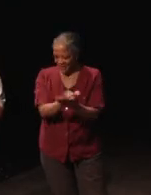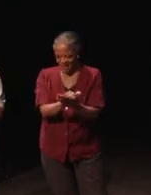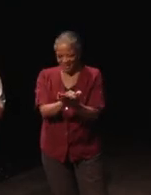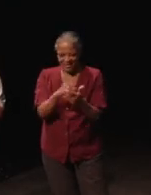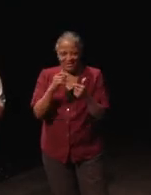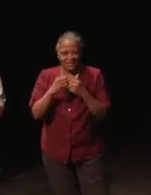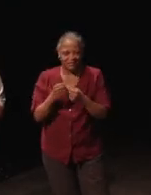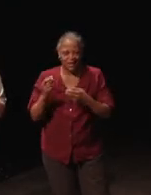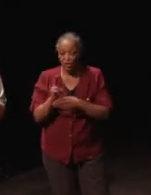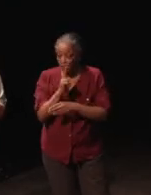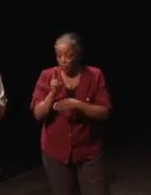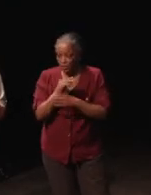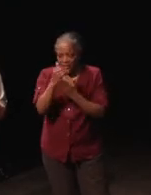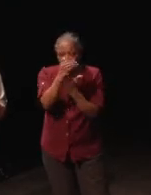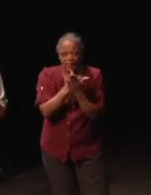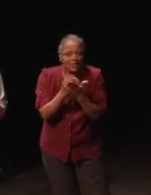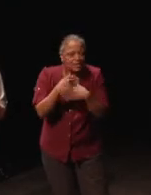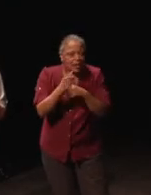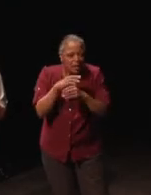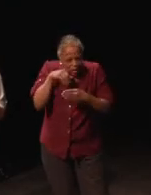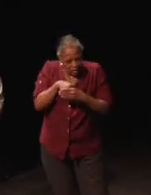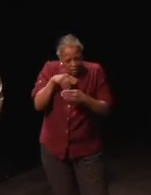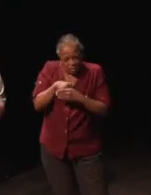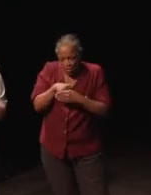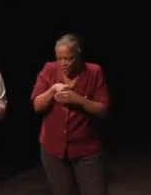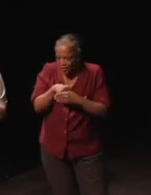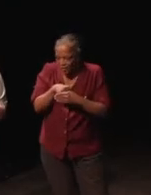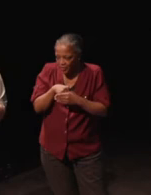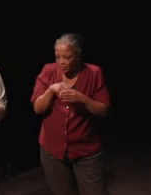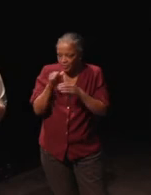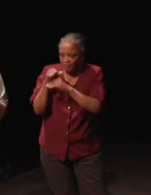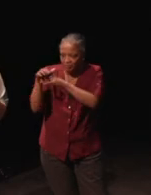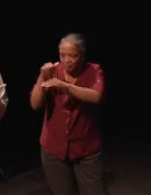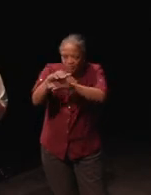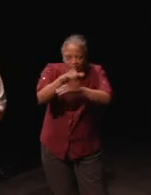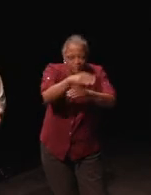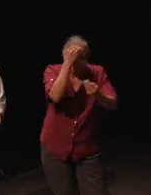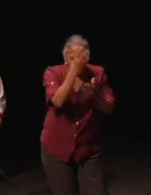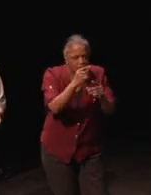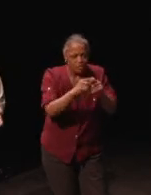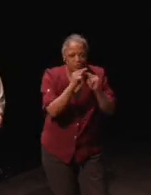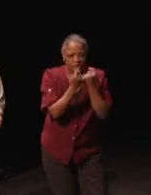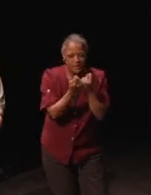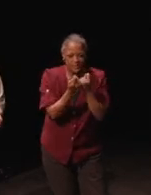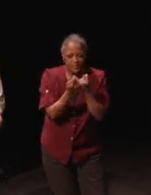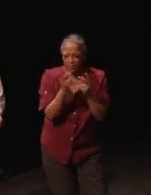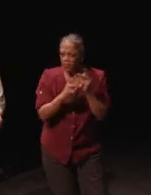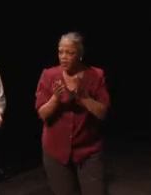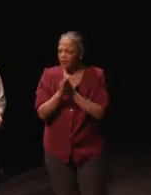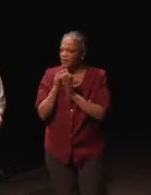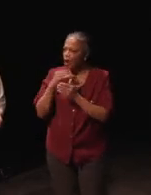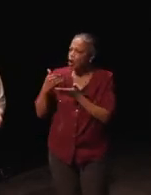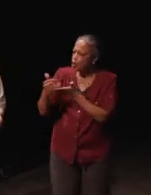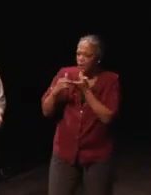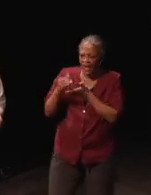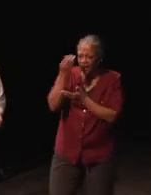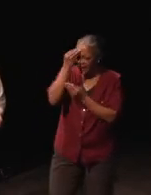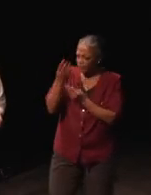use that list I made internally to get it back to the teams. Because I had people ask me when they're like, "Oh, you're collecting information on Madden.